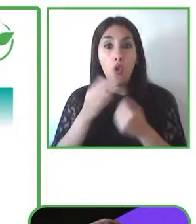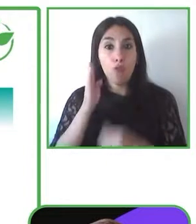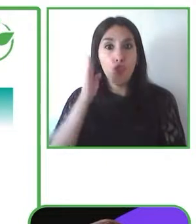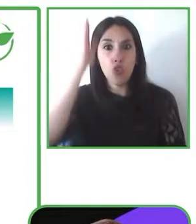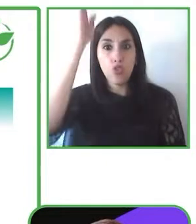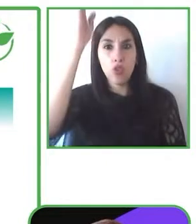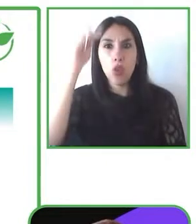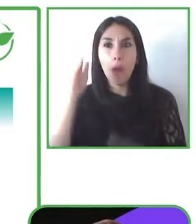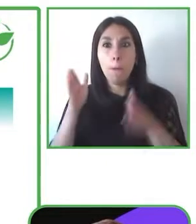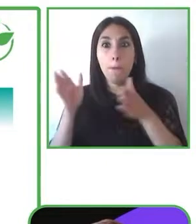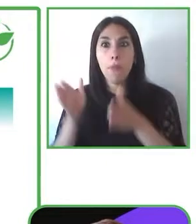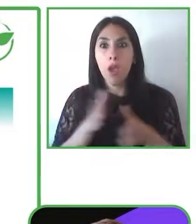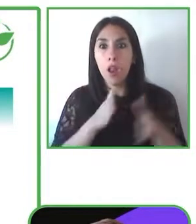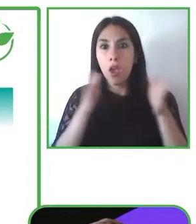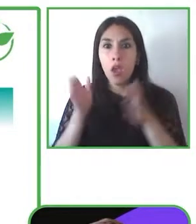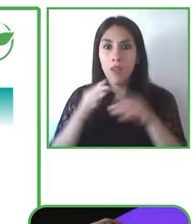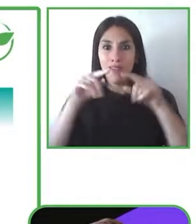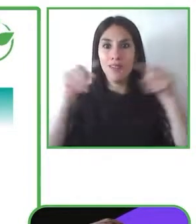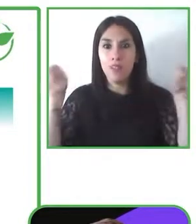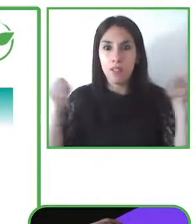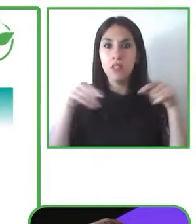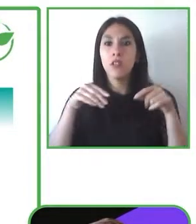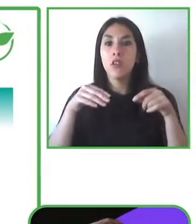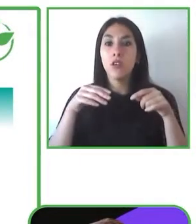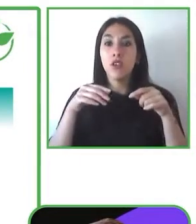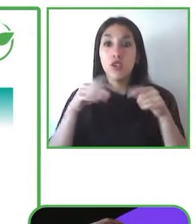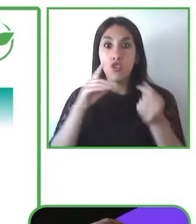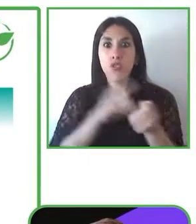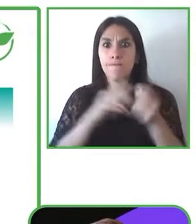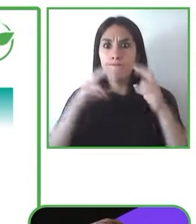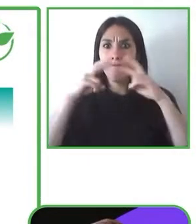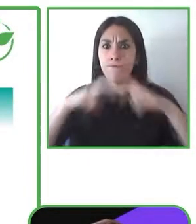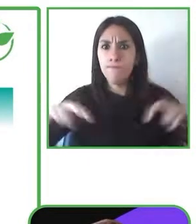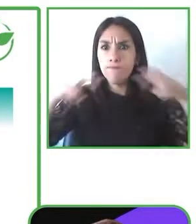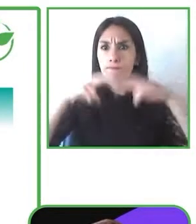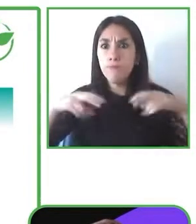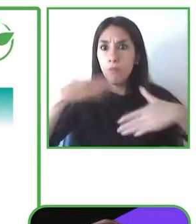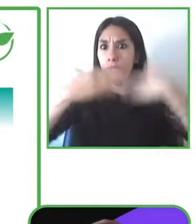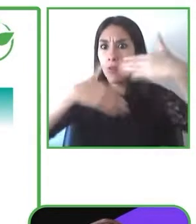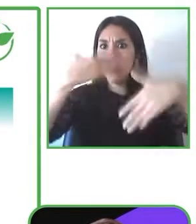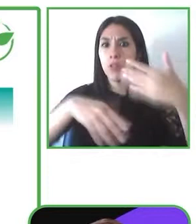to notice that this purpose got voted by our shareholders also the five core values